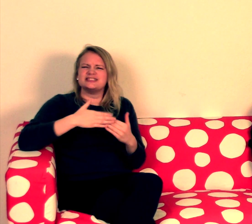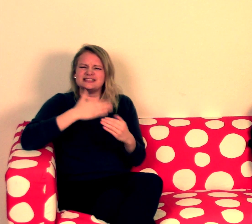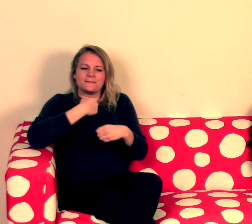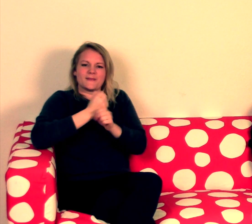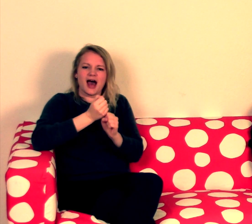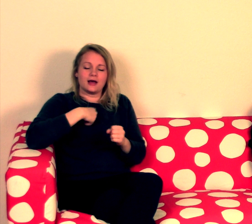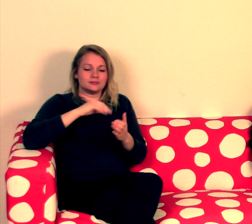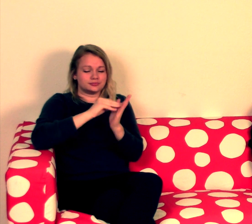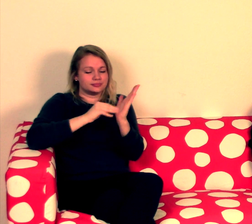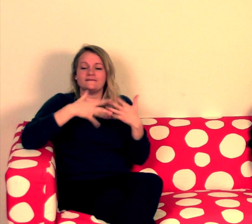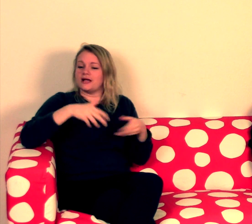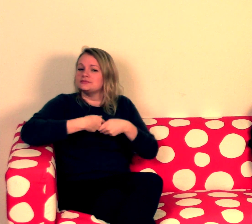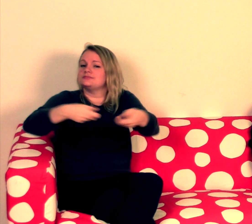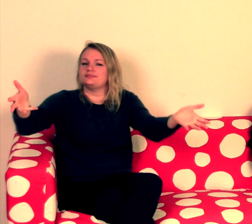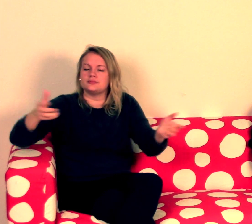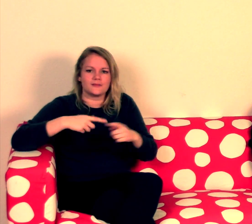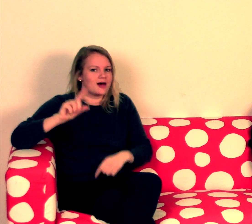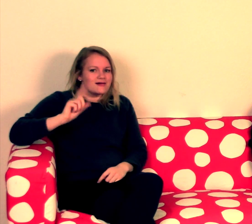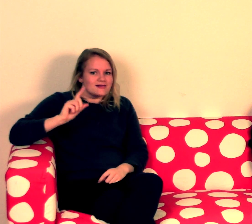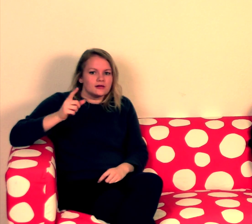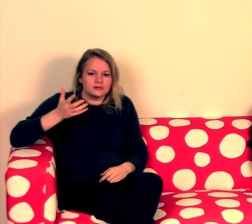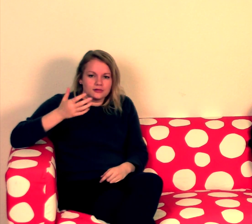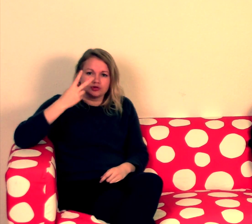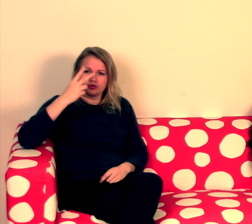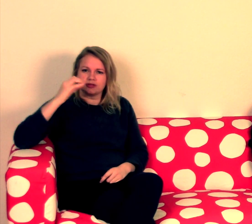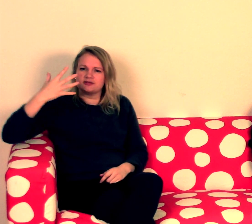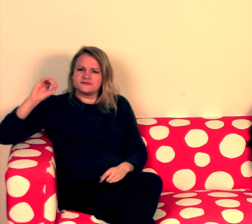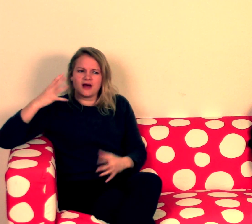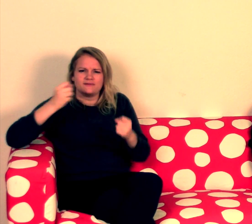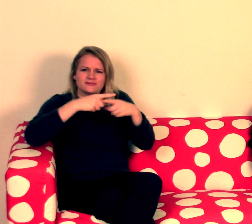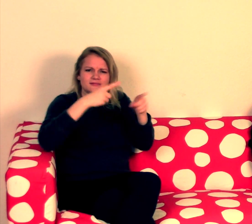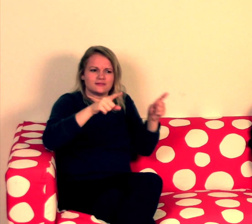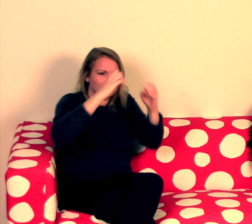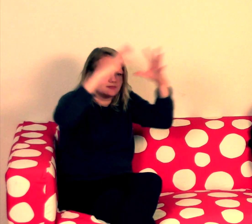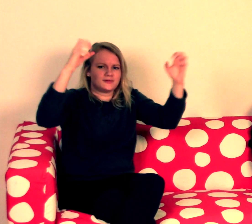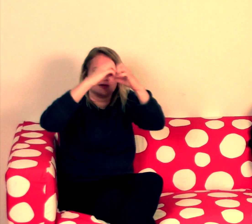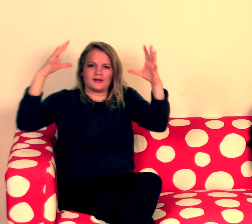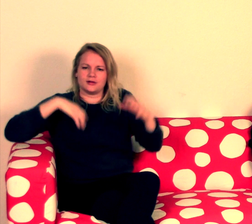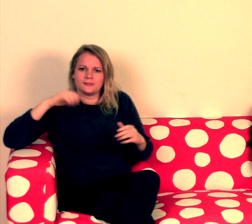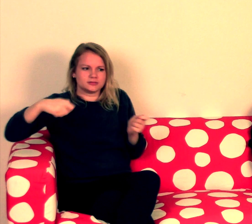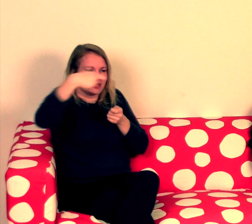easy to do, but in fact when I handed out my script, everyone had their own view on what the year 2050 is.